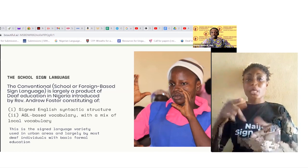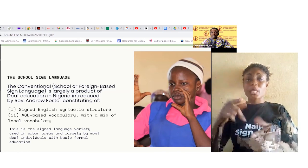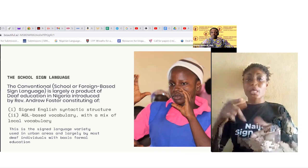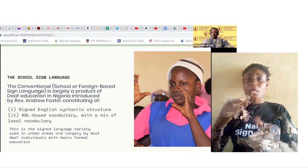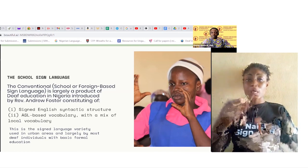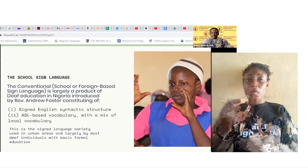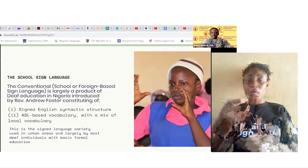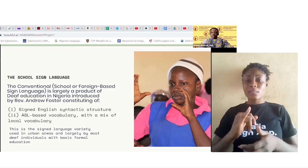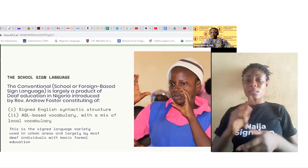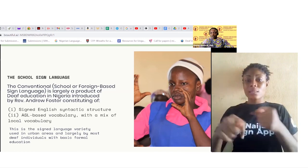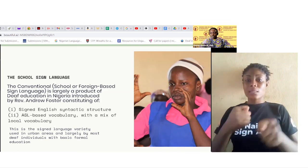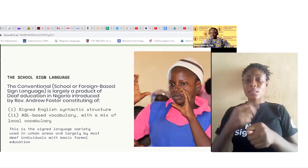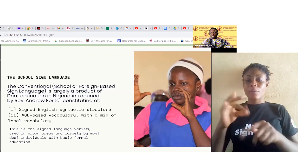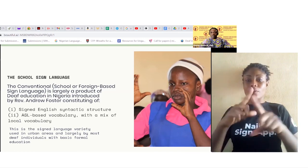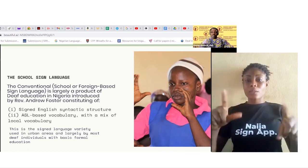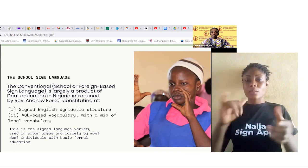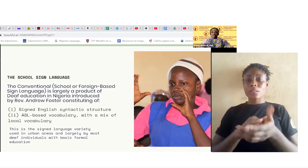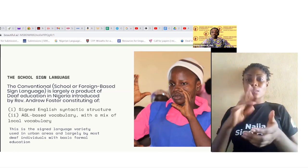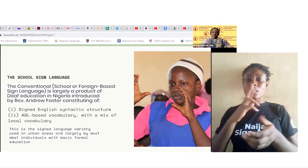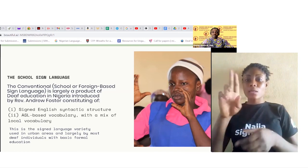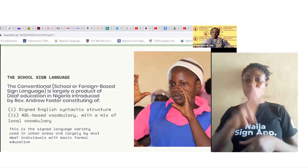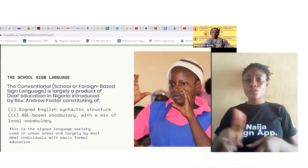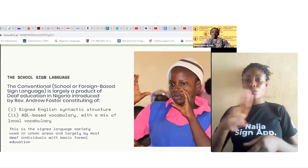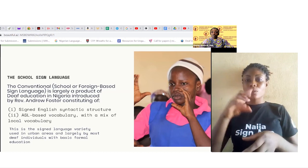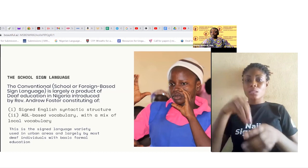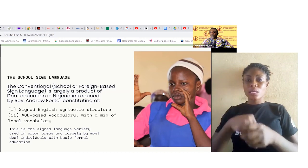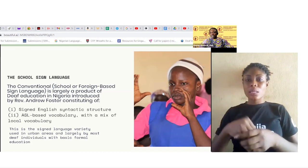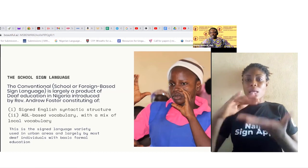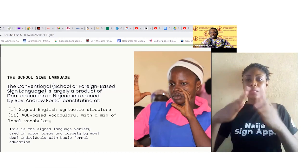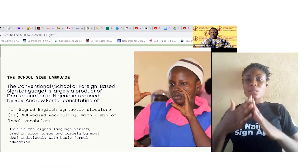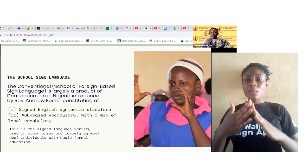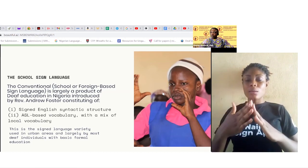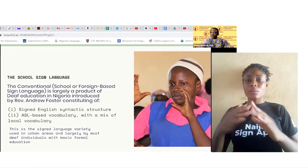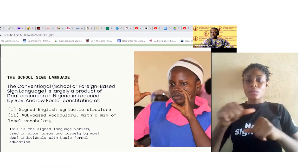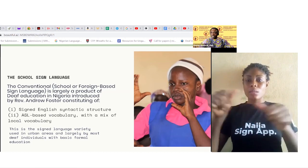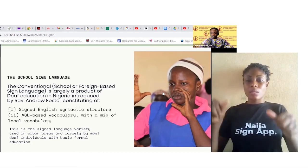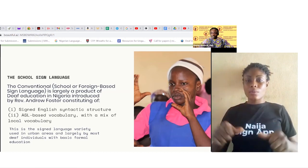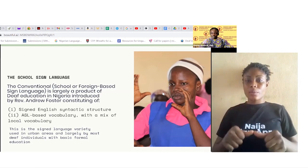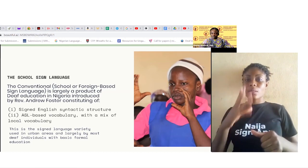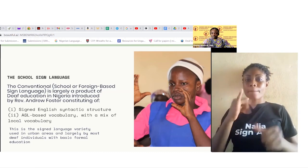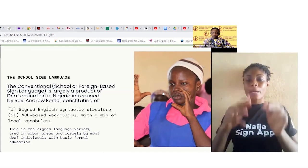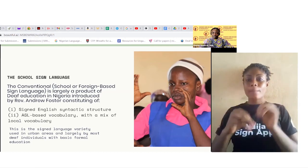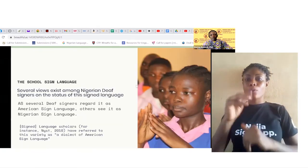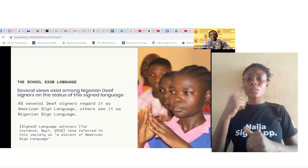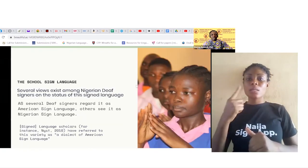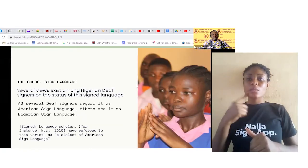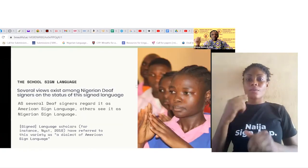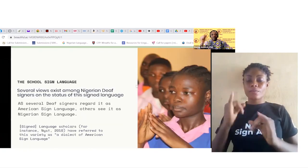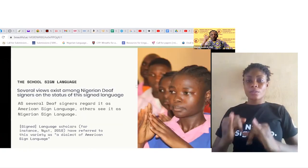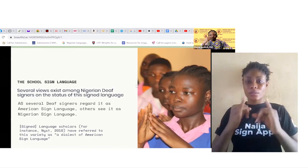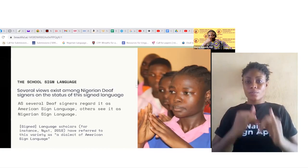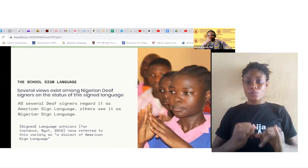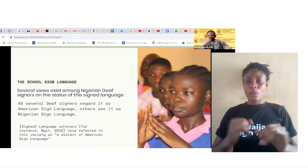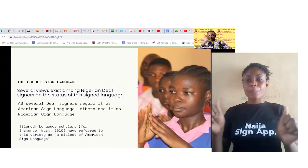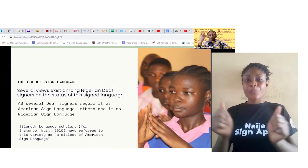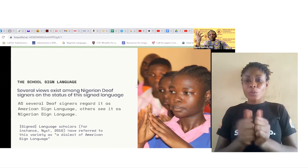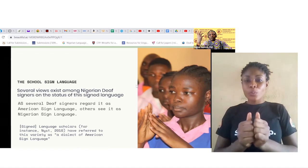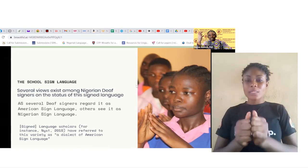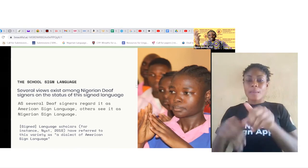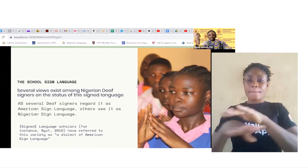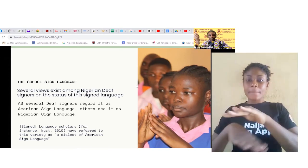and by most deaf individuals with basic formal education; so several views exist among Nigerian